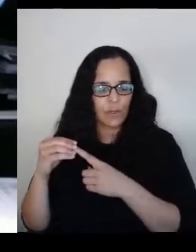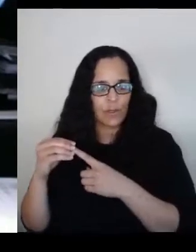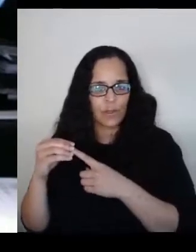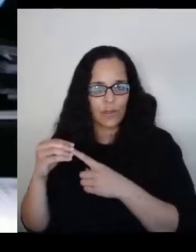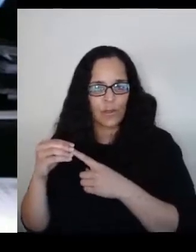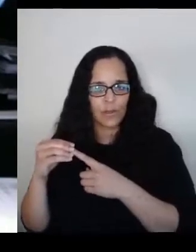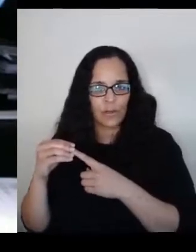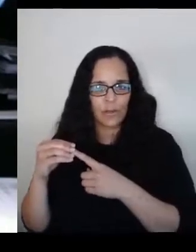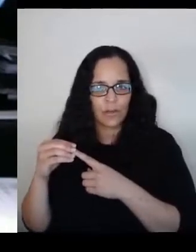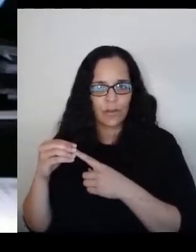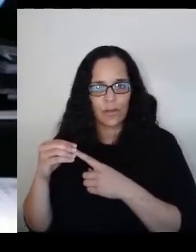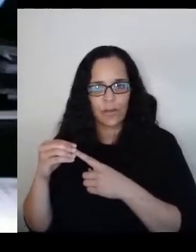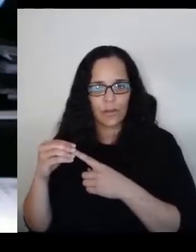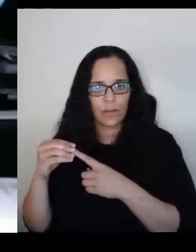and I think it,